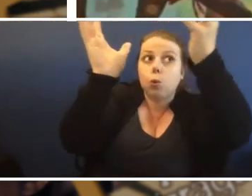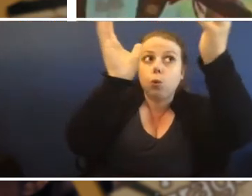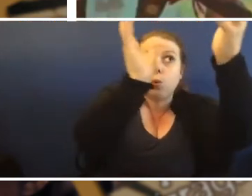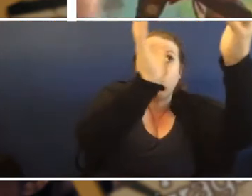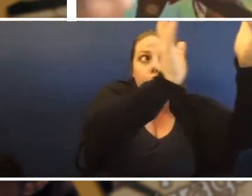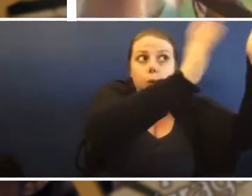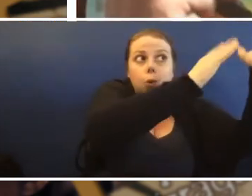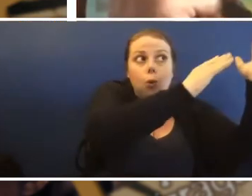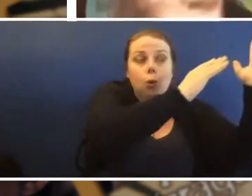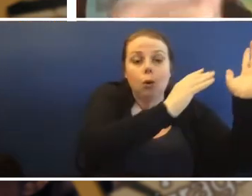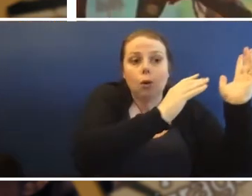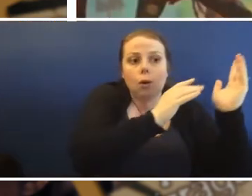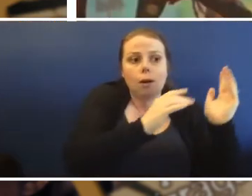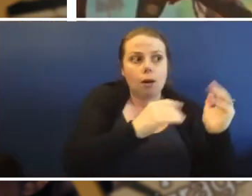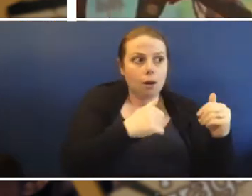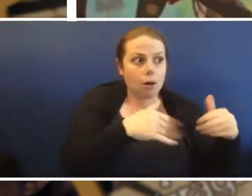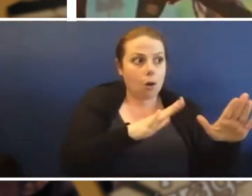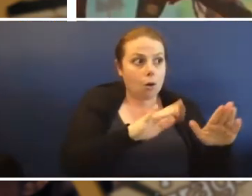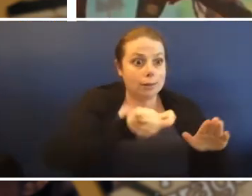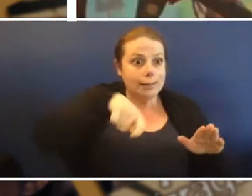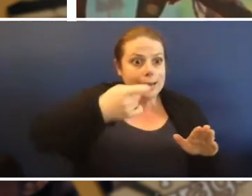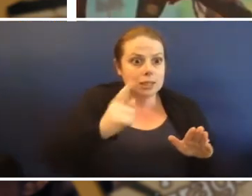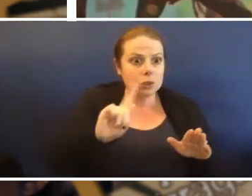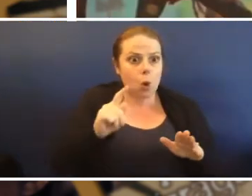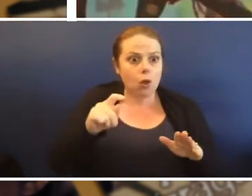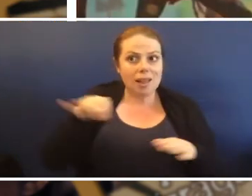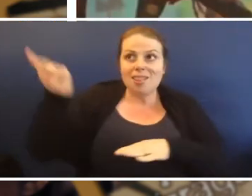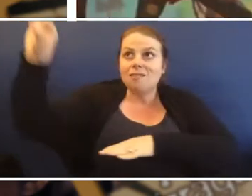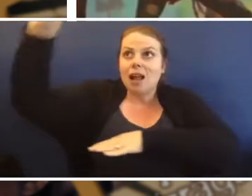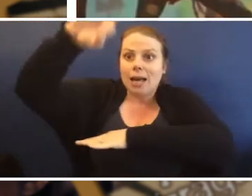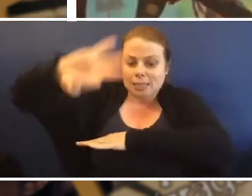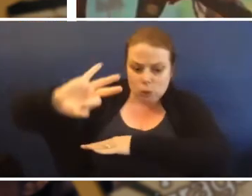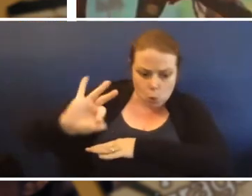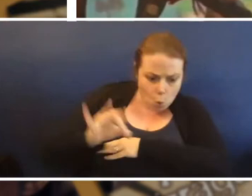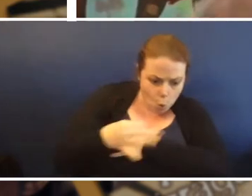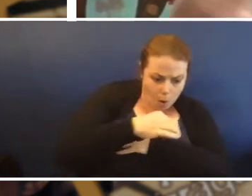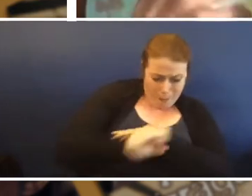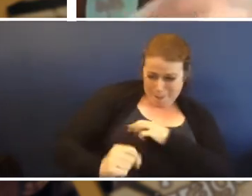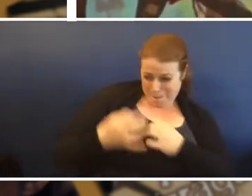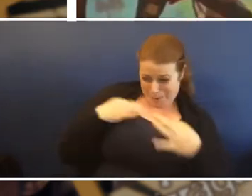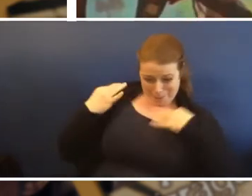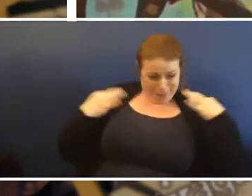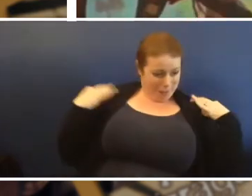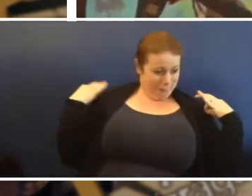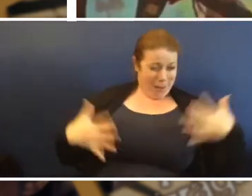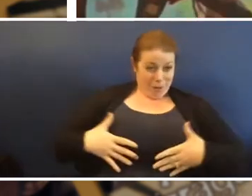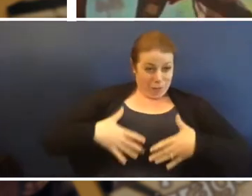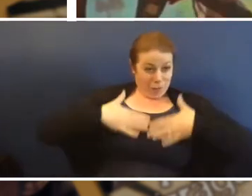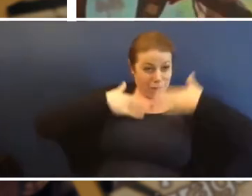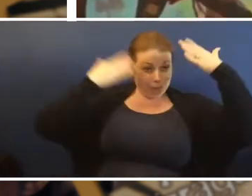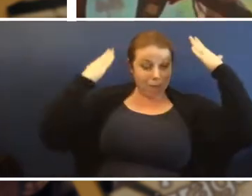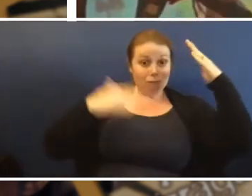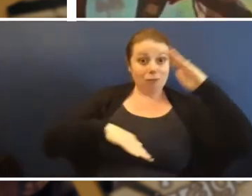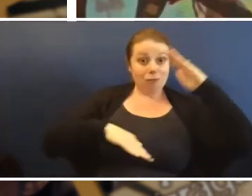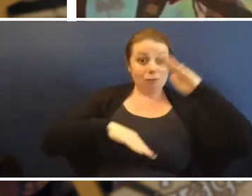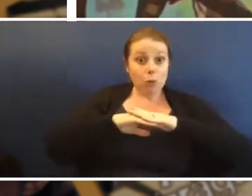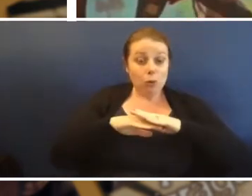all the sand flies come down and attack you and they cover you all over and it's like